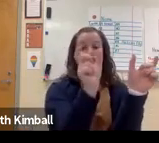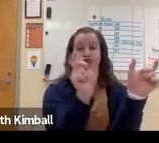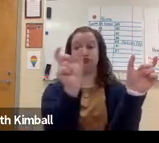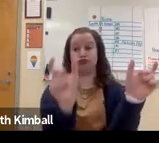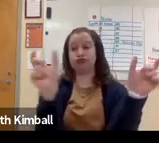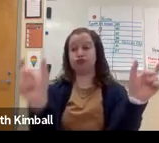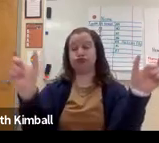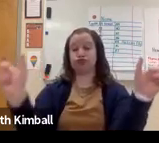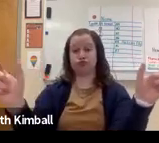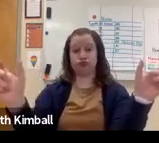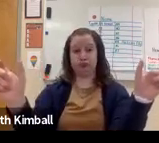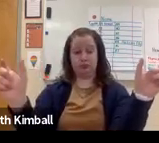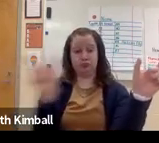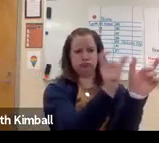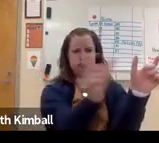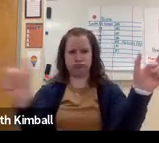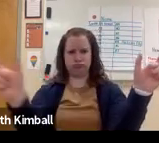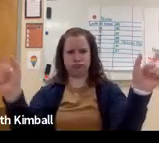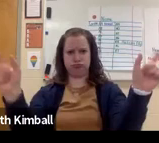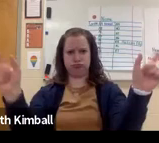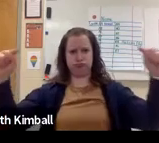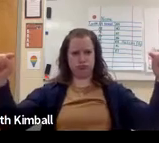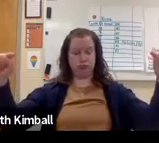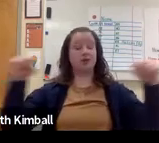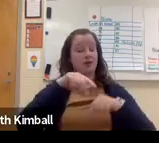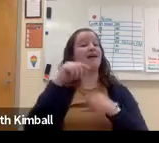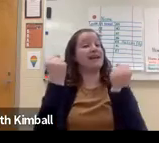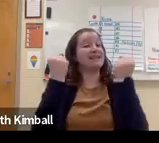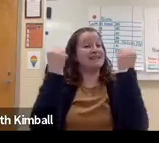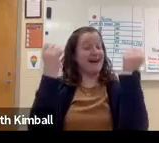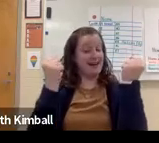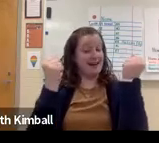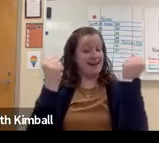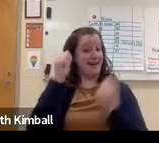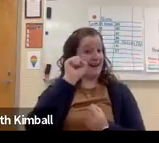We call that a linear language. So everything is in order in line.